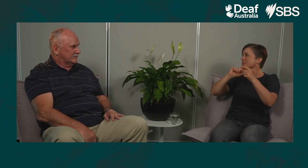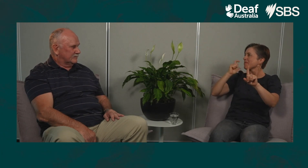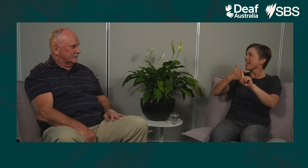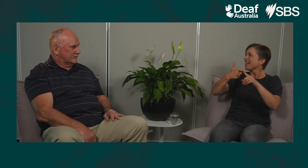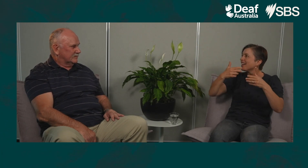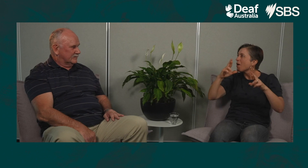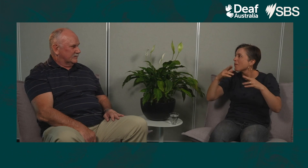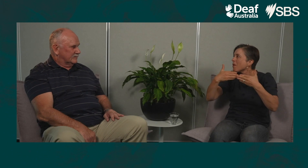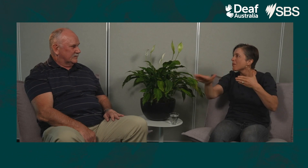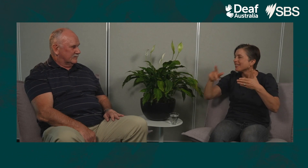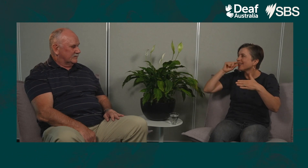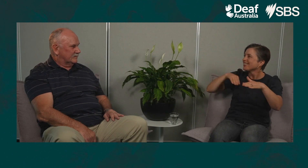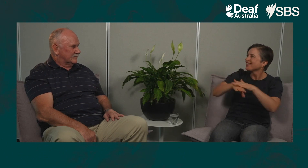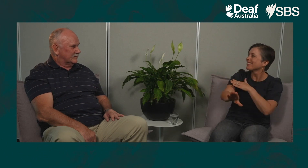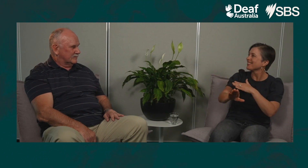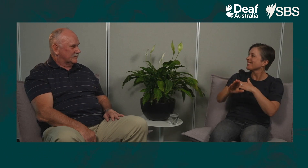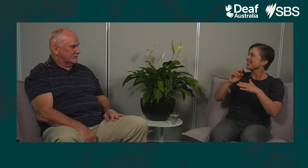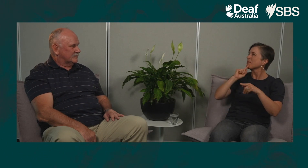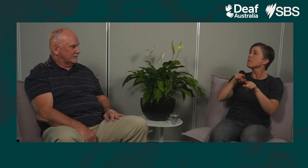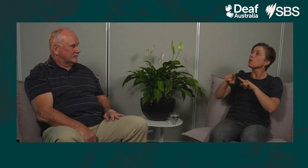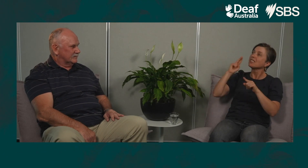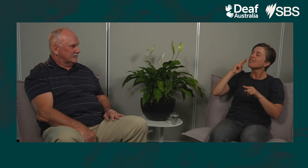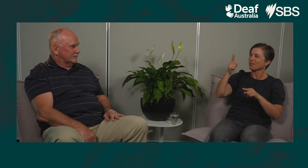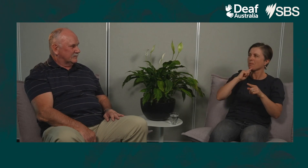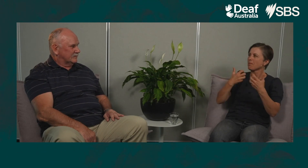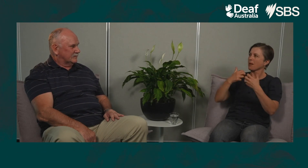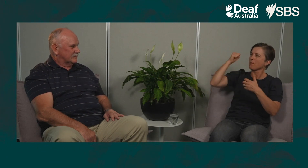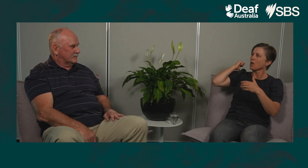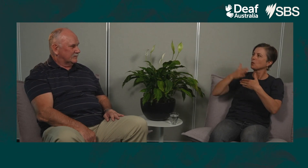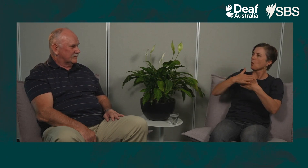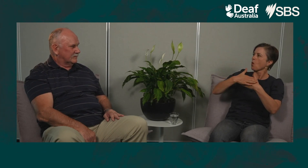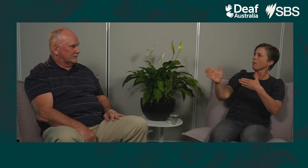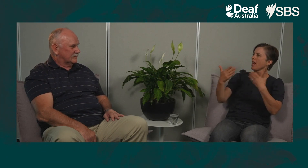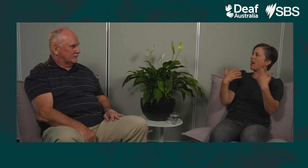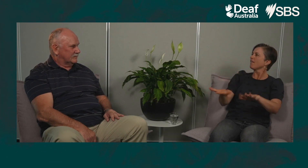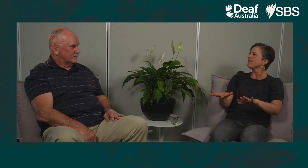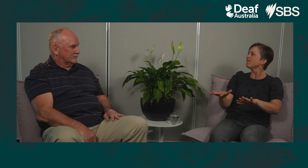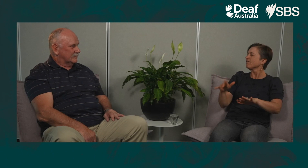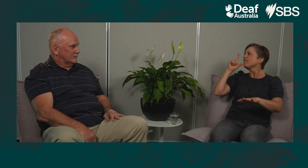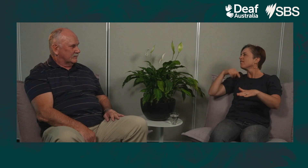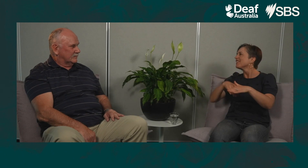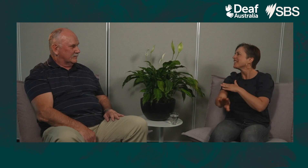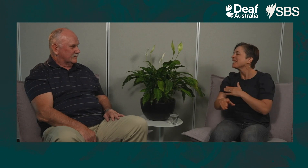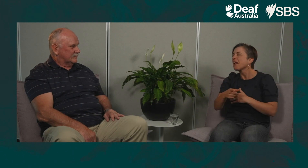But I know that a lot of Deaf people left their back door unlocked so that visitors could pop in if they were passing by.